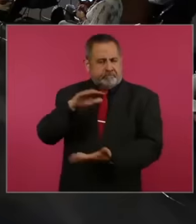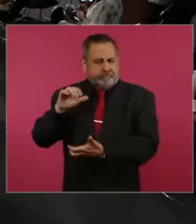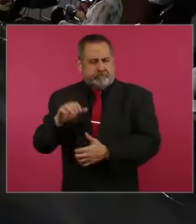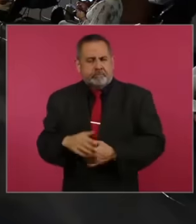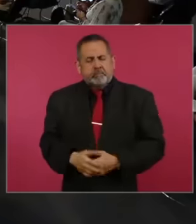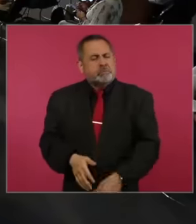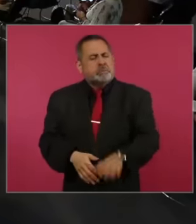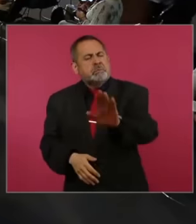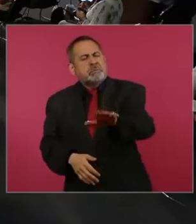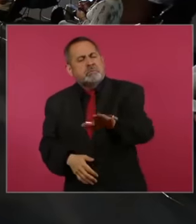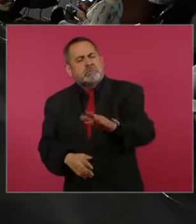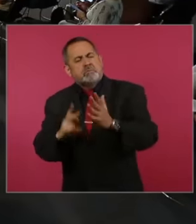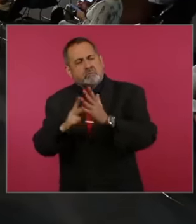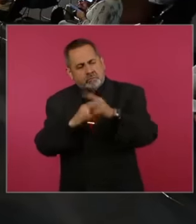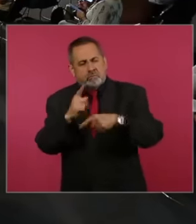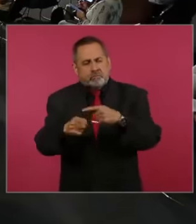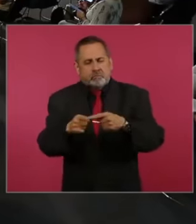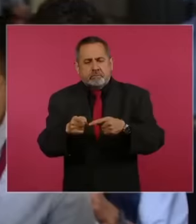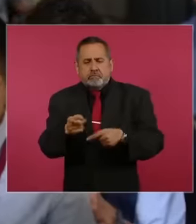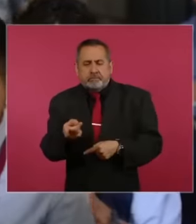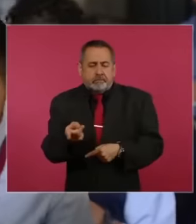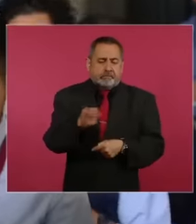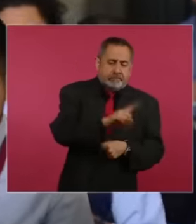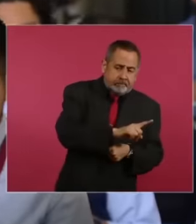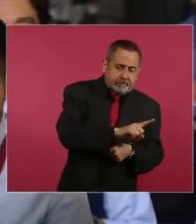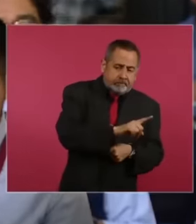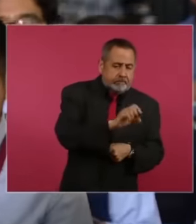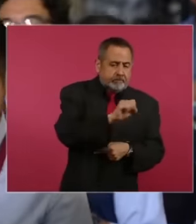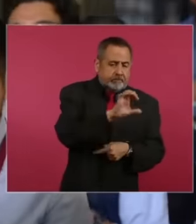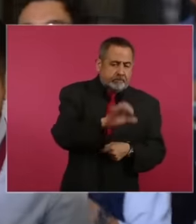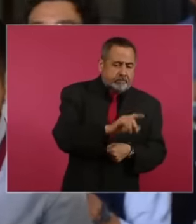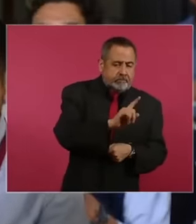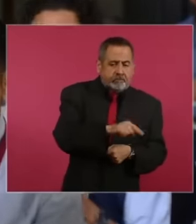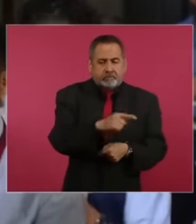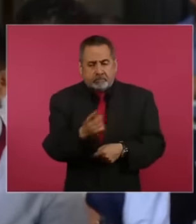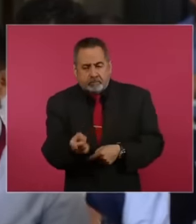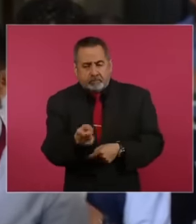return this issue, since it returns because the court has already resolved it, the court has